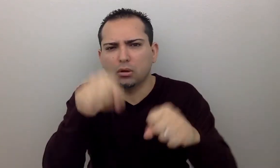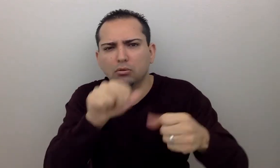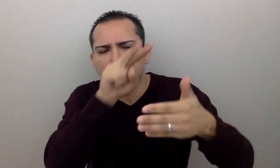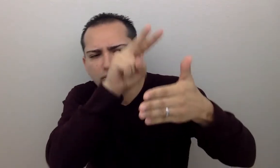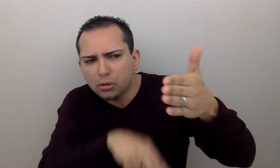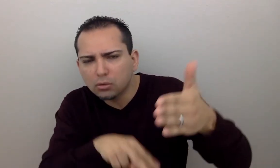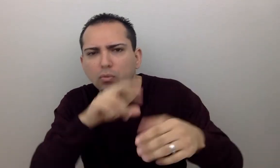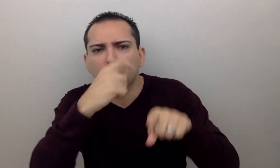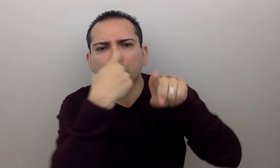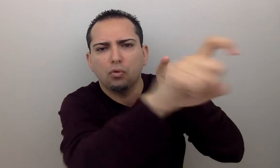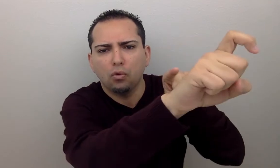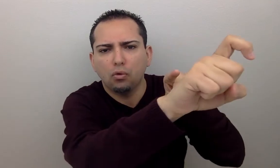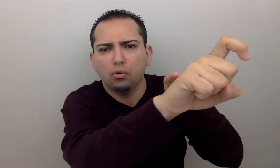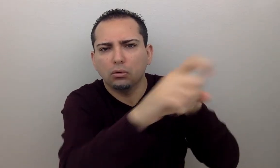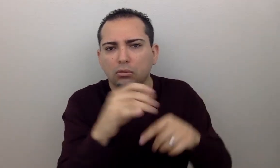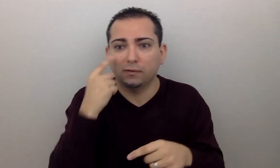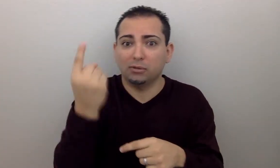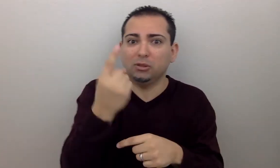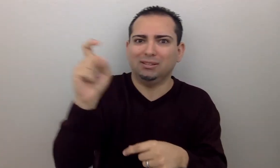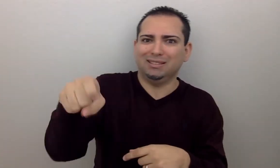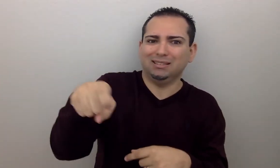you can read or call that help anyone in need.